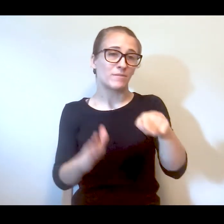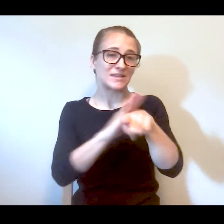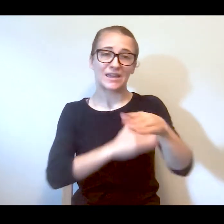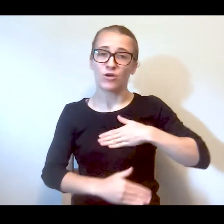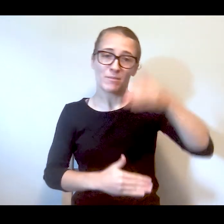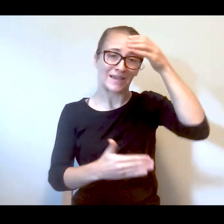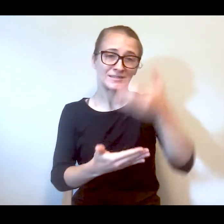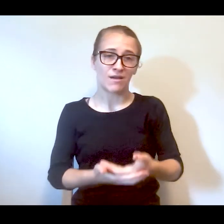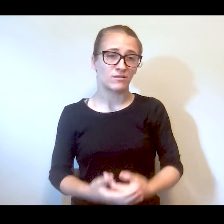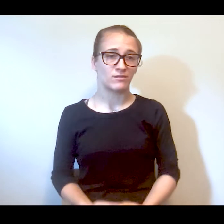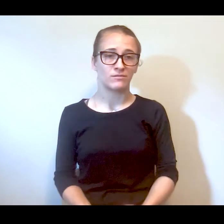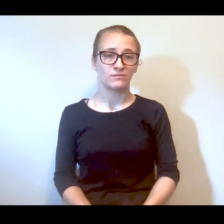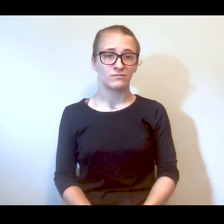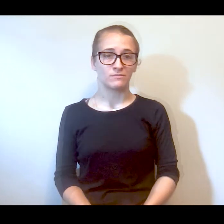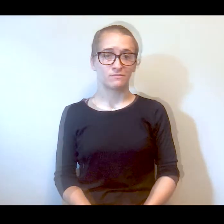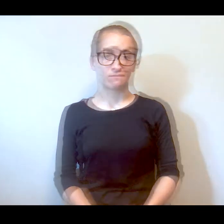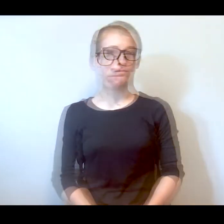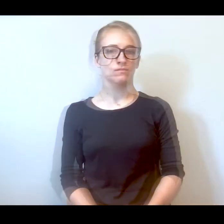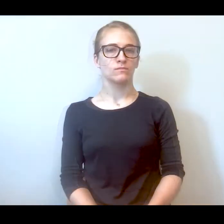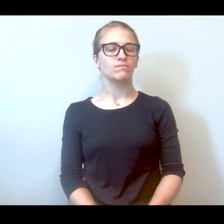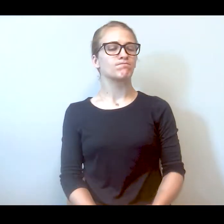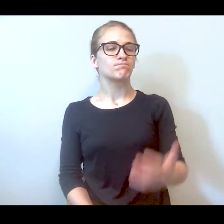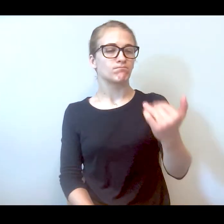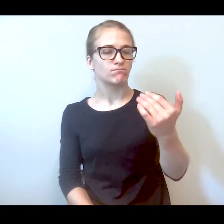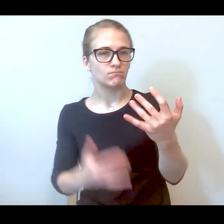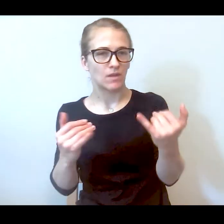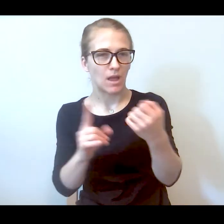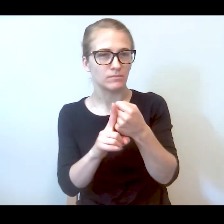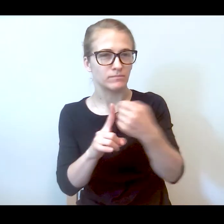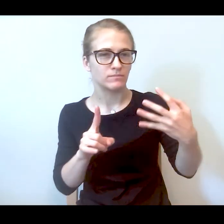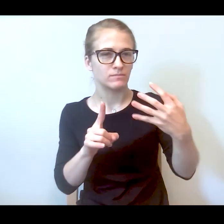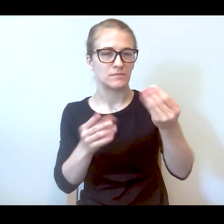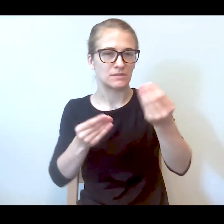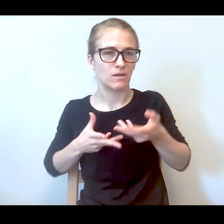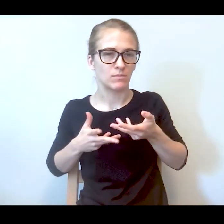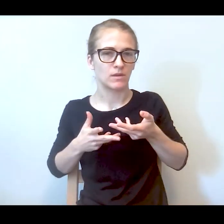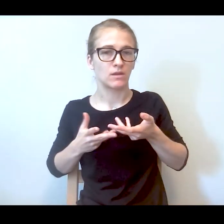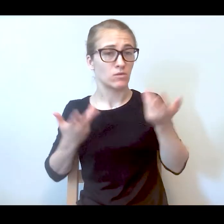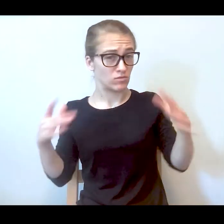car when he goes into crisis because I don't want to call the police so there's no help for my son.